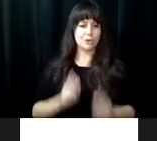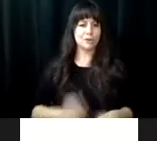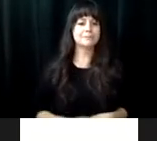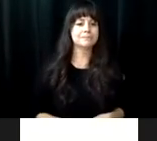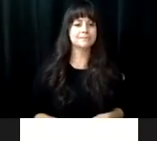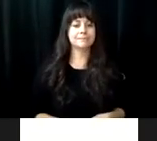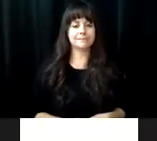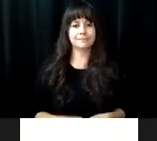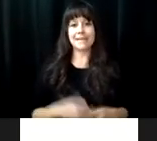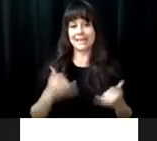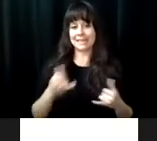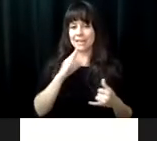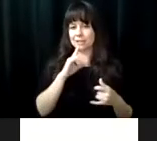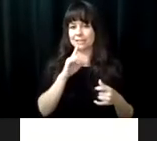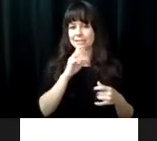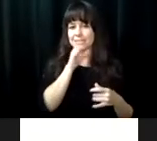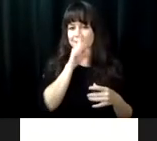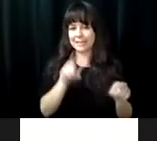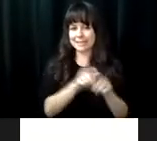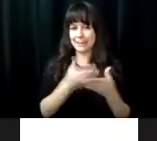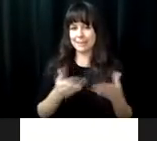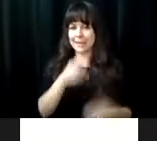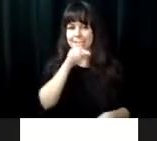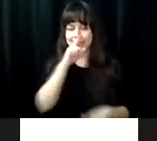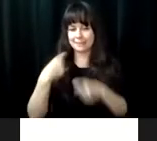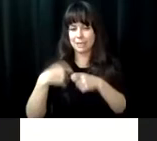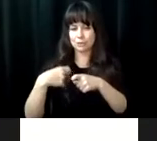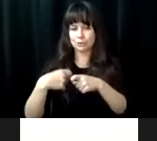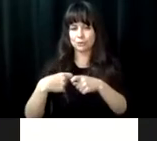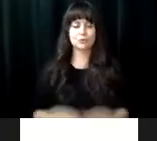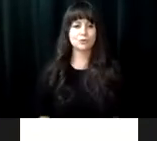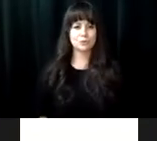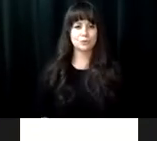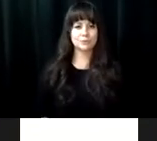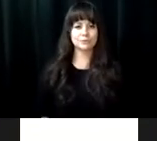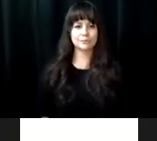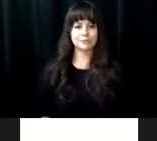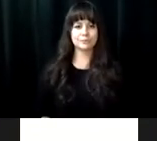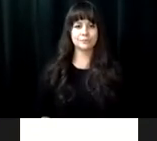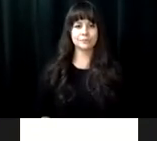a visionary and be a